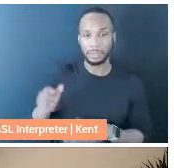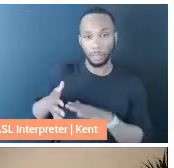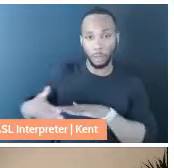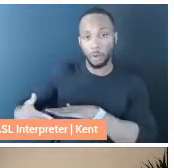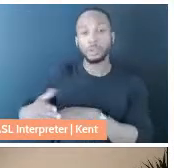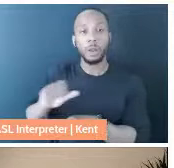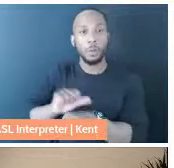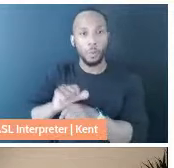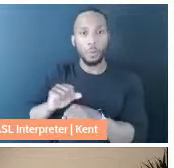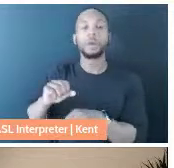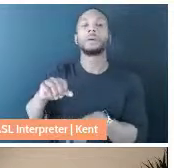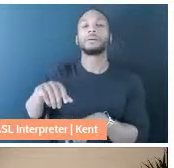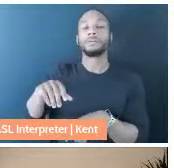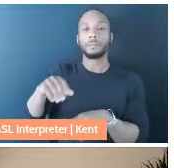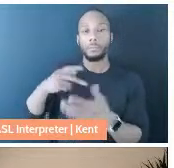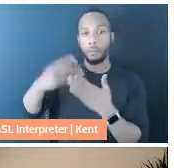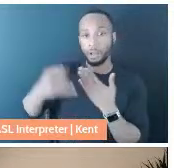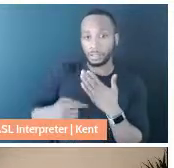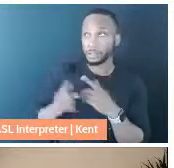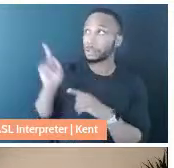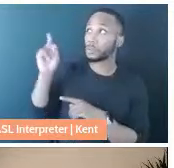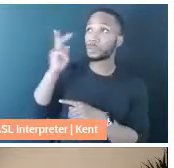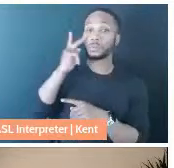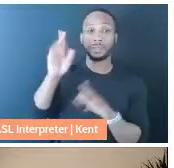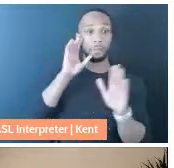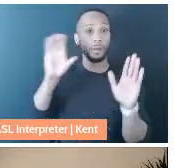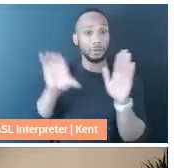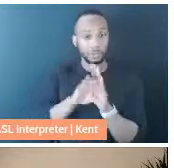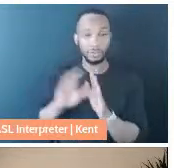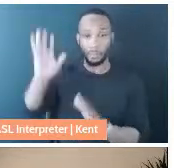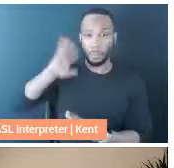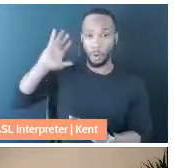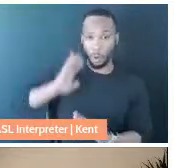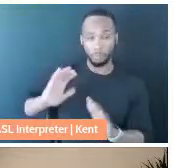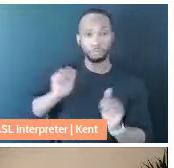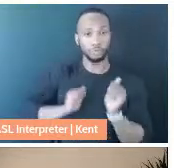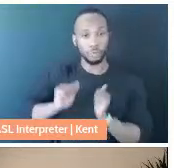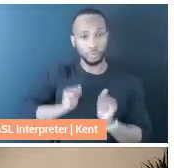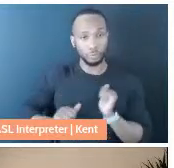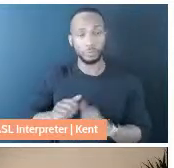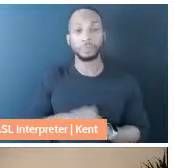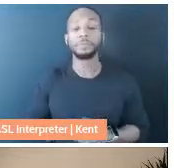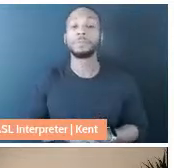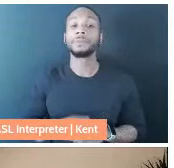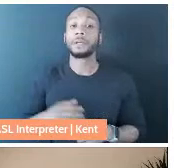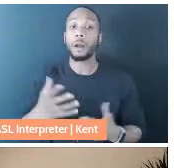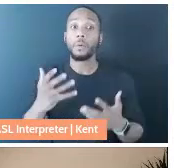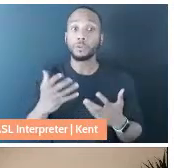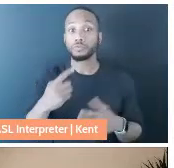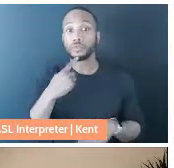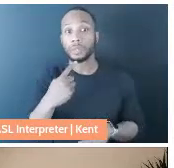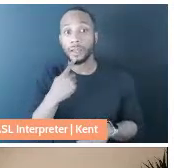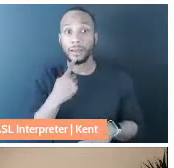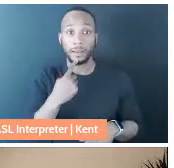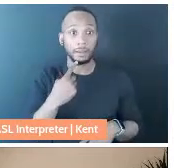so behind me are photos of past productions. And I would like to say that I have so much gratitude